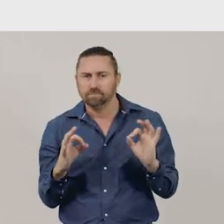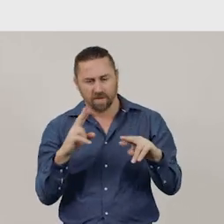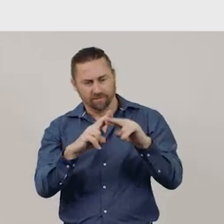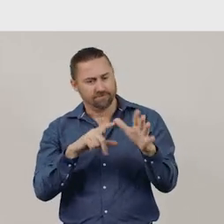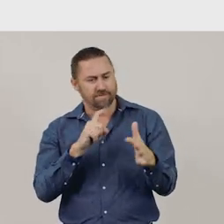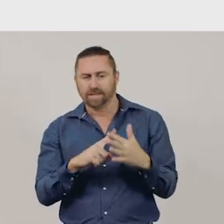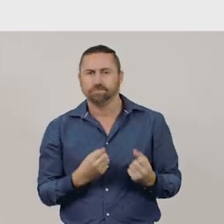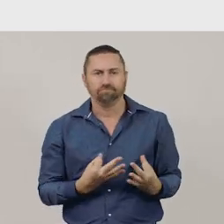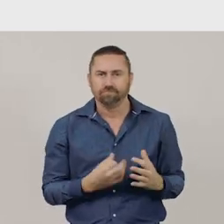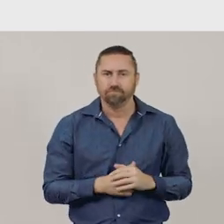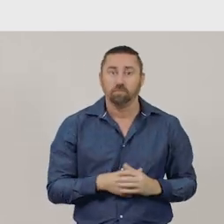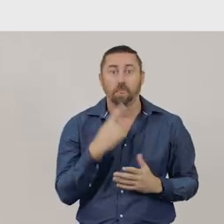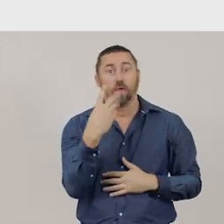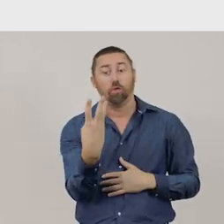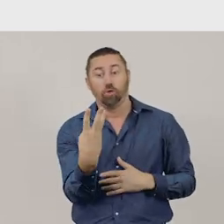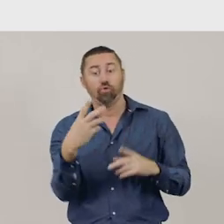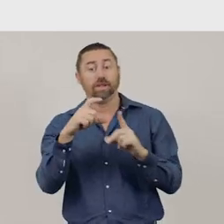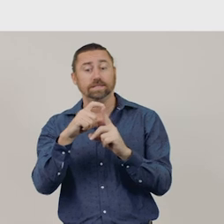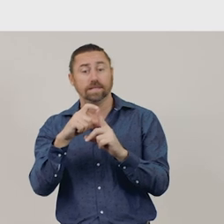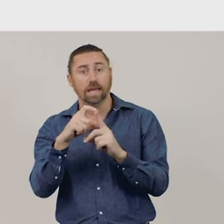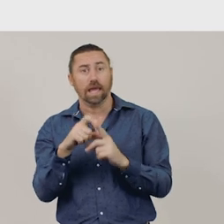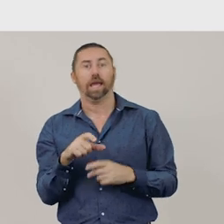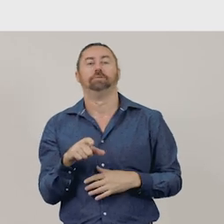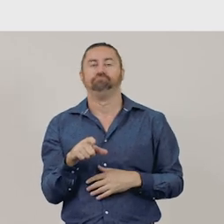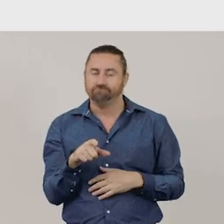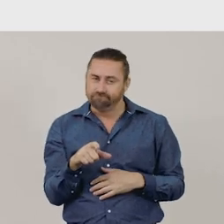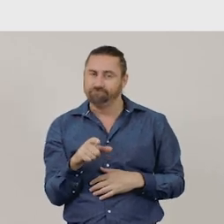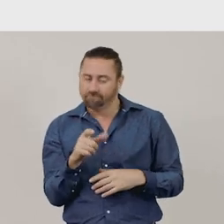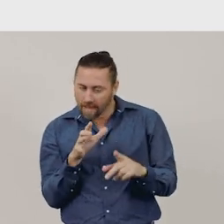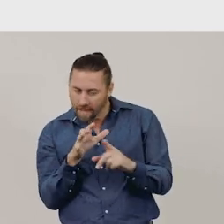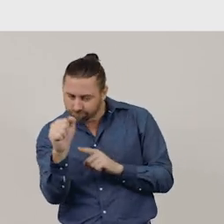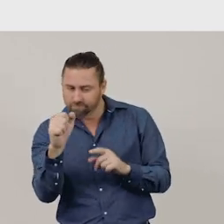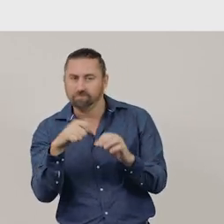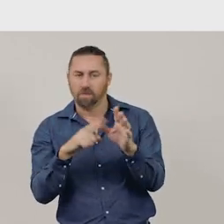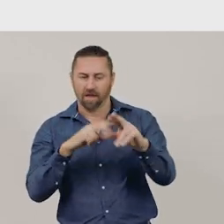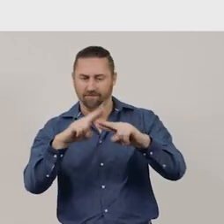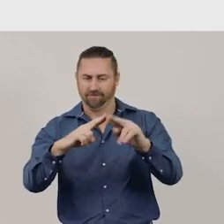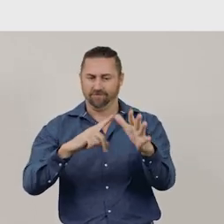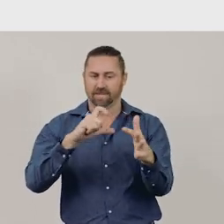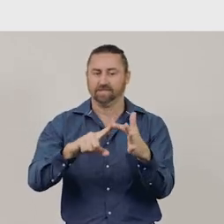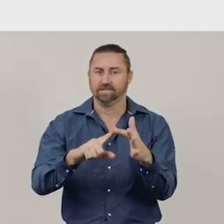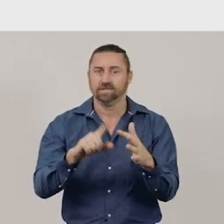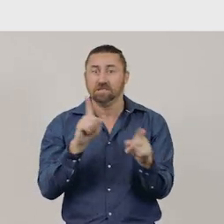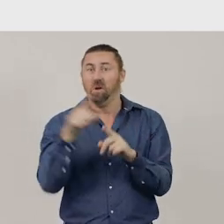Three-dimensional objects are recognised by their faces. just as you are recognised by your face.